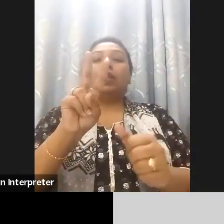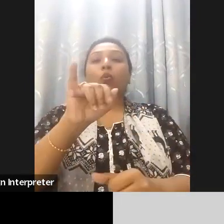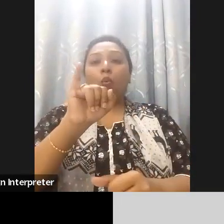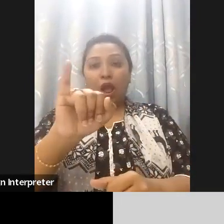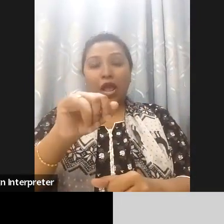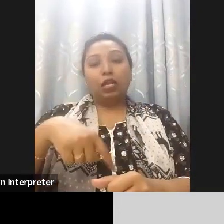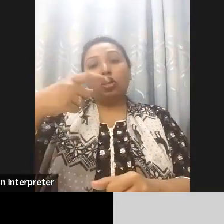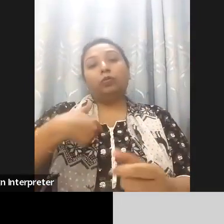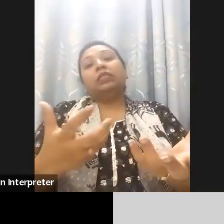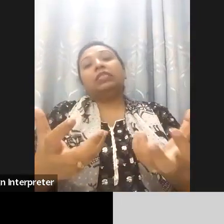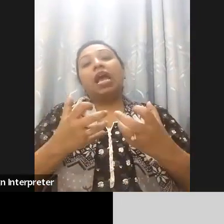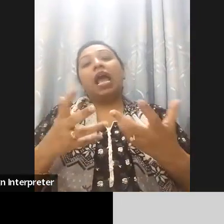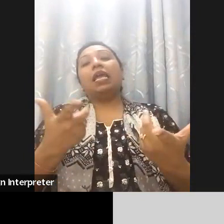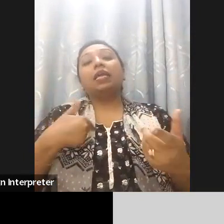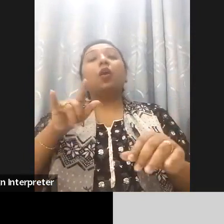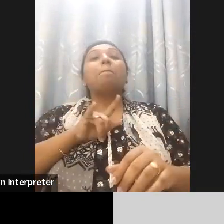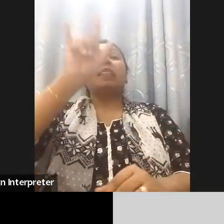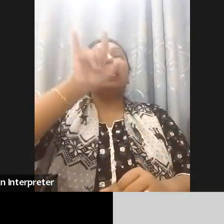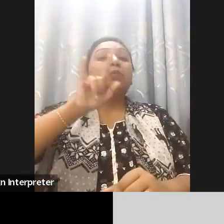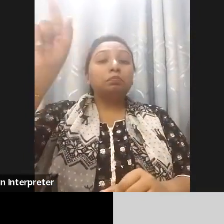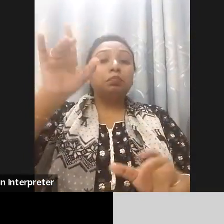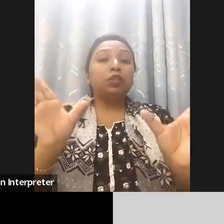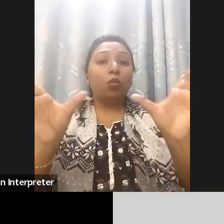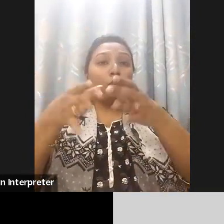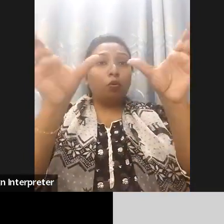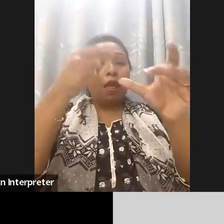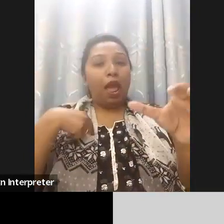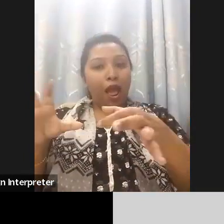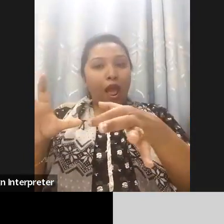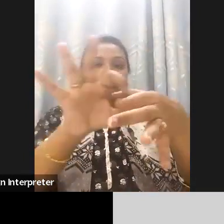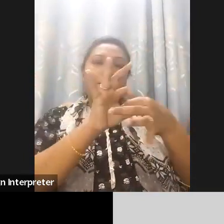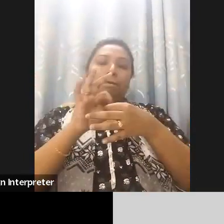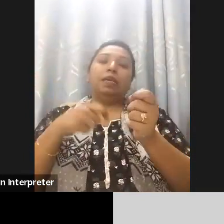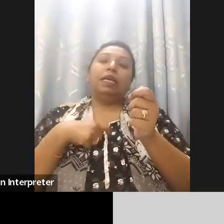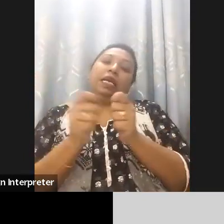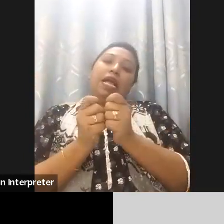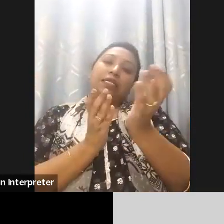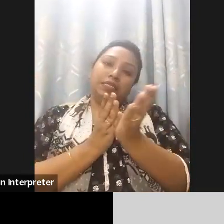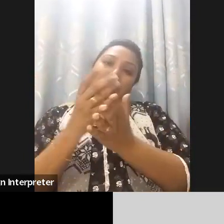G3ict. I believe our commitment to this course will undoubtedly create a positive and lasting